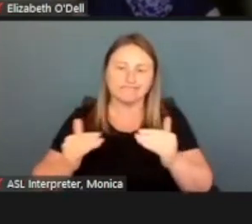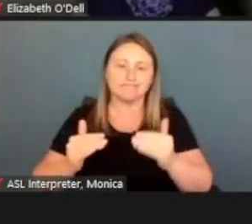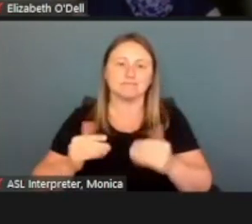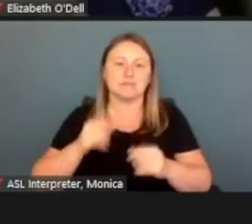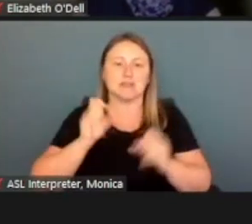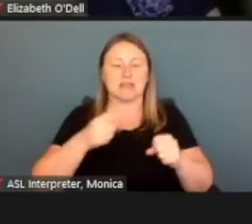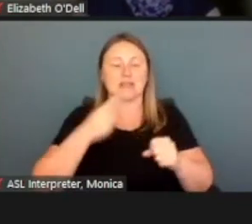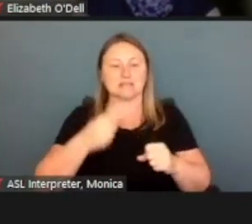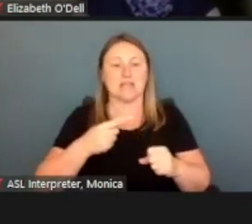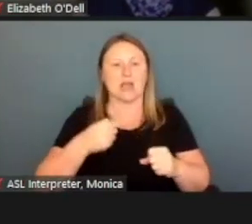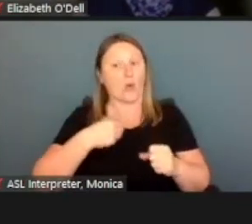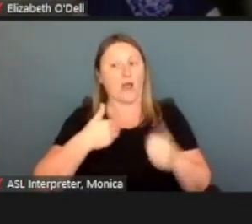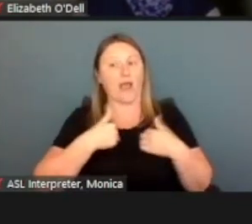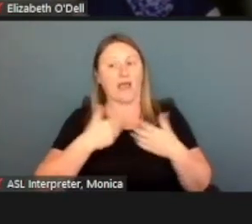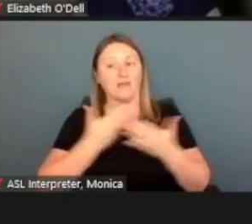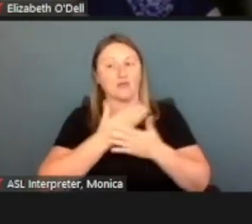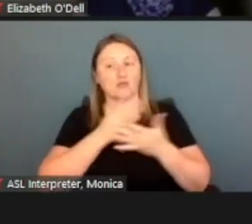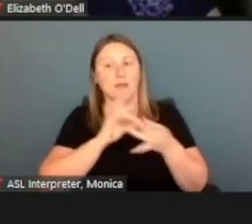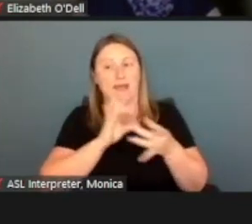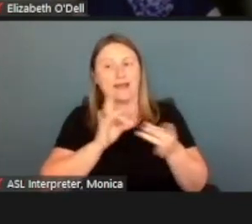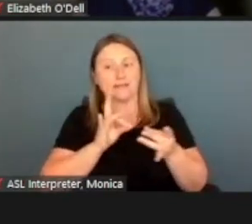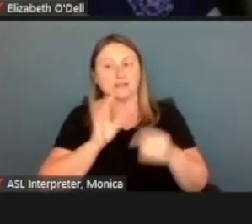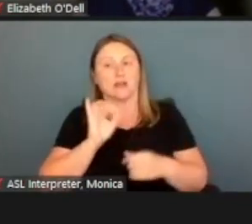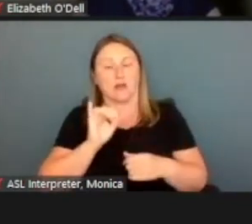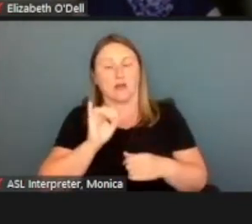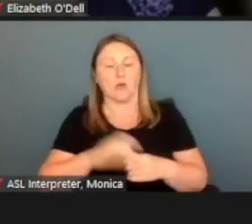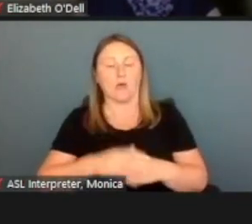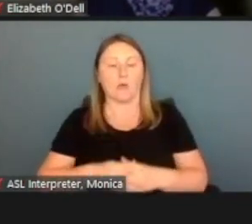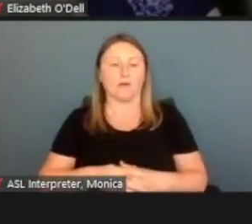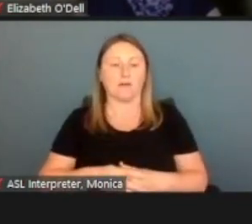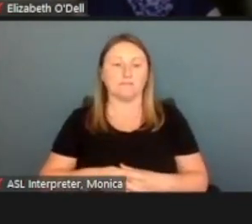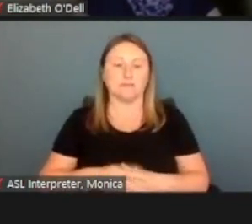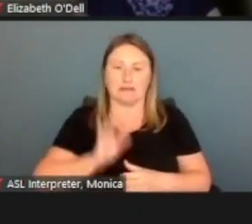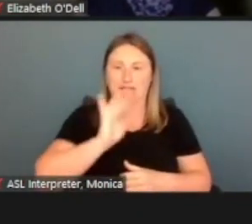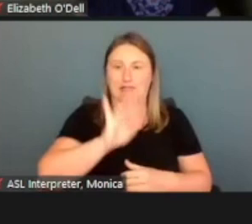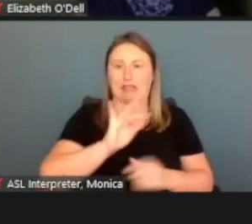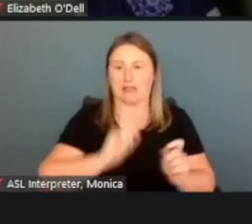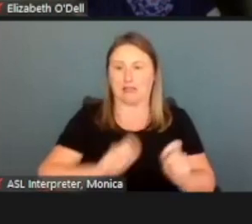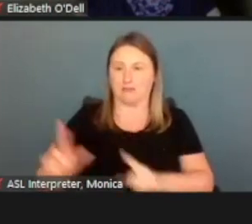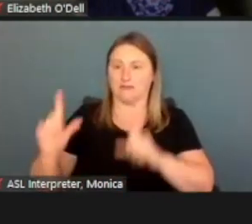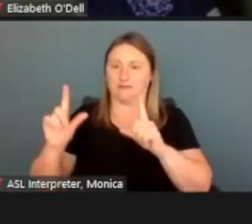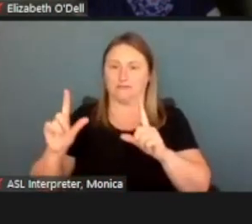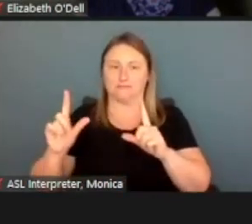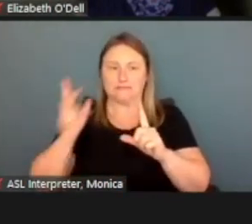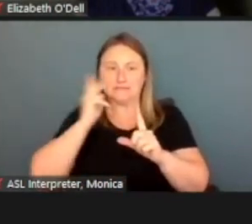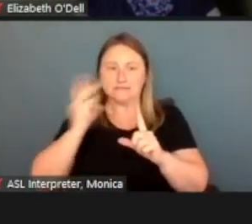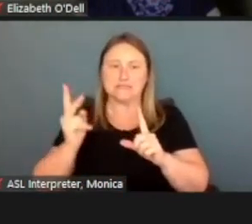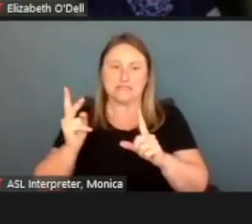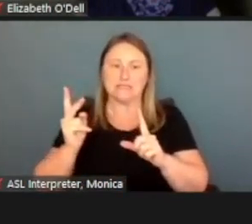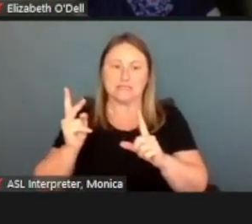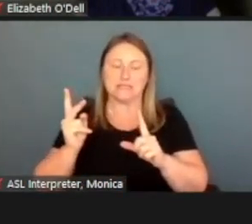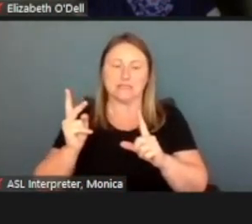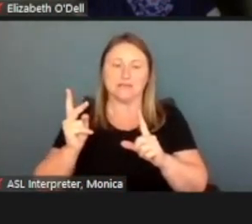oh, I do have a new message to view. I can click it. I can see here's one that was already sent to me.